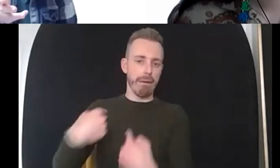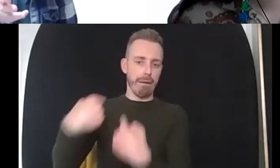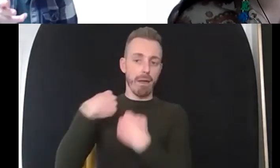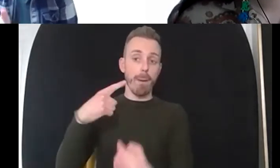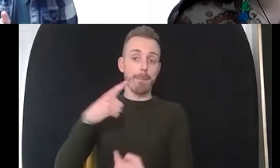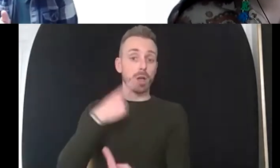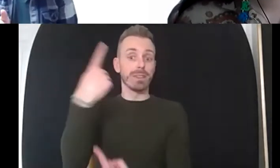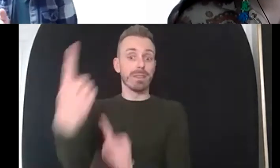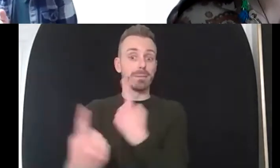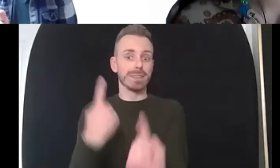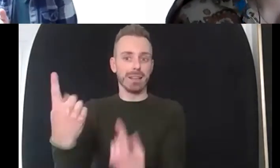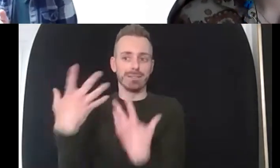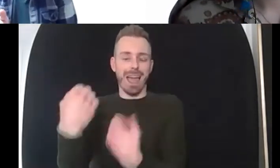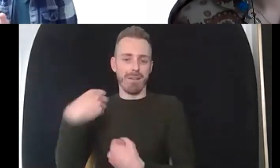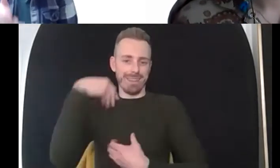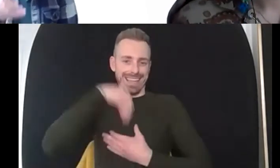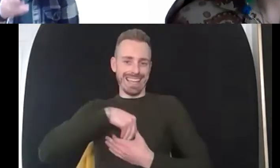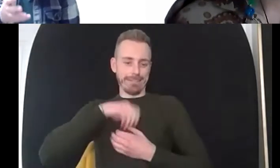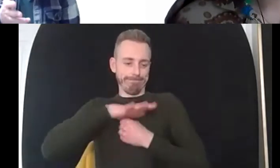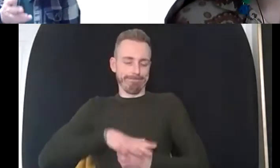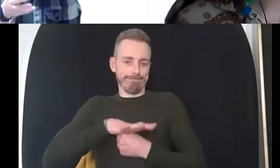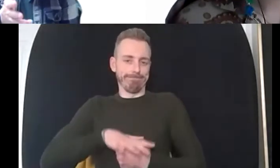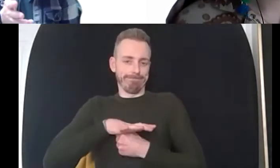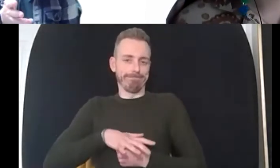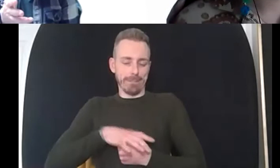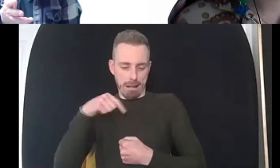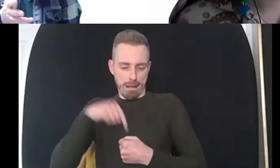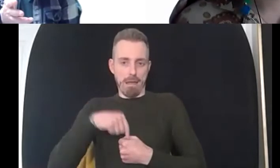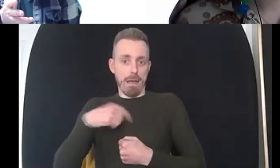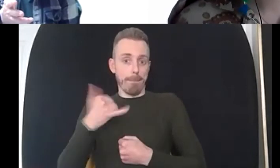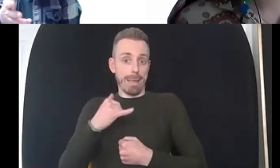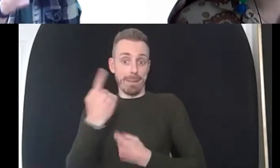their own internalized homophobia that one or two of those might be gay themselves and it's